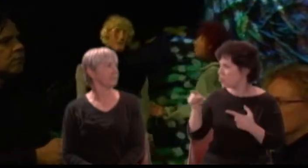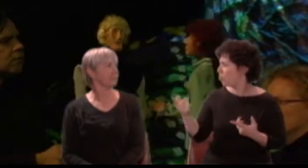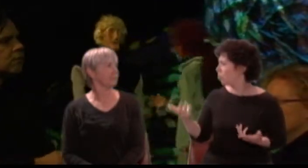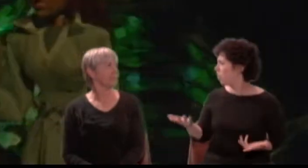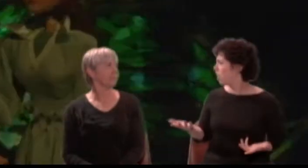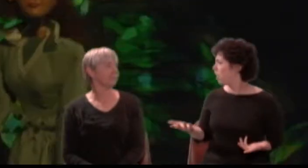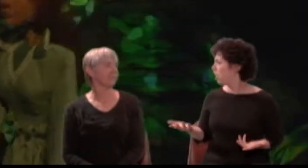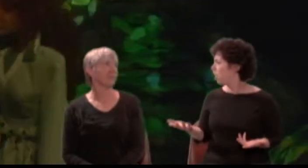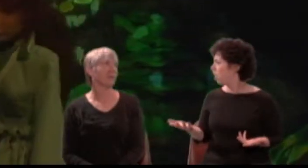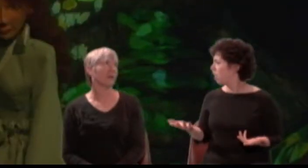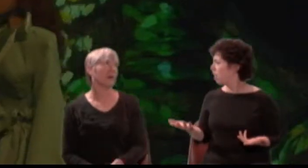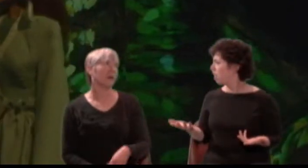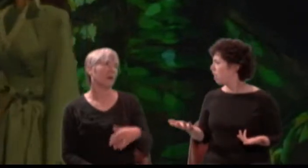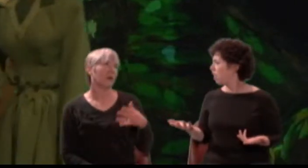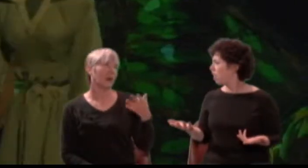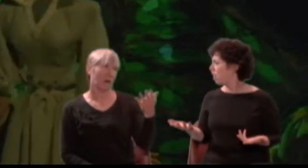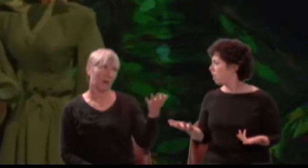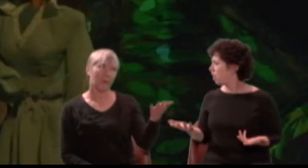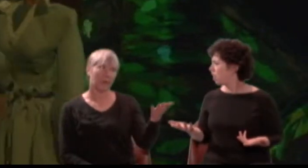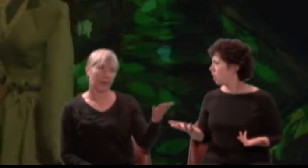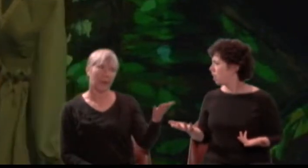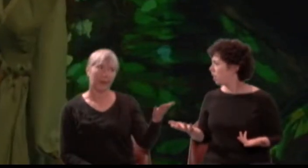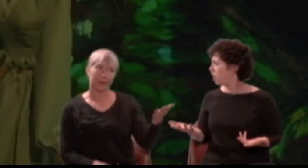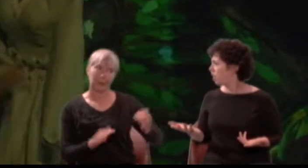Helena: You do advance your cunning more and more.